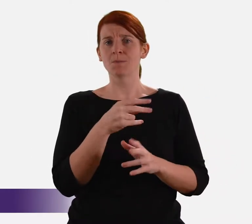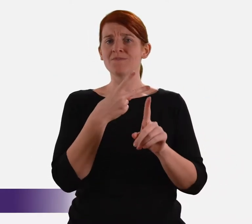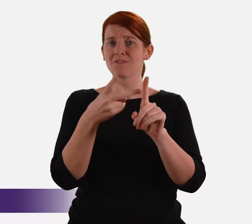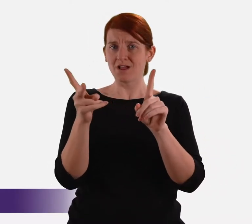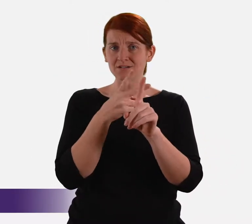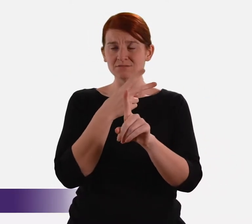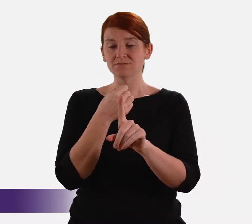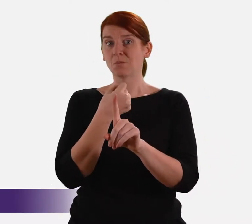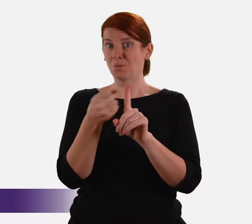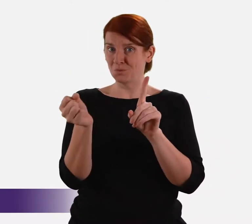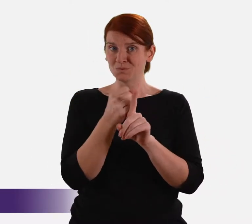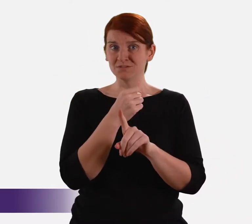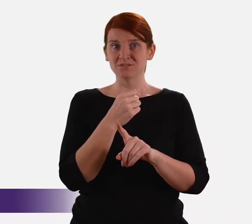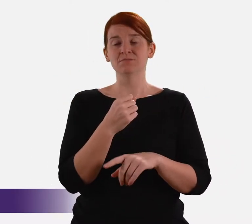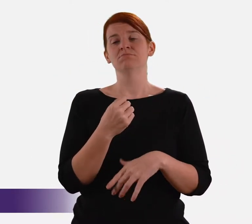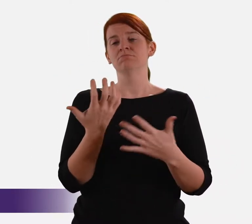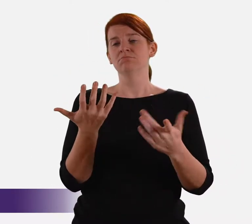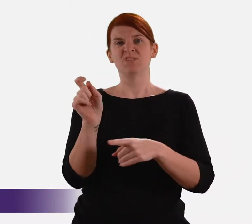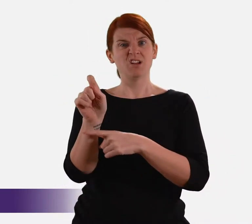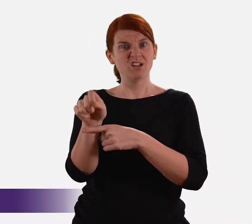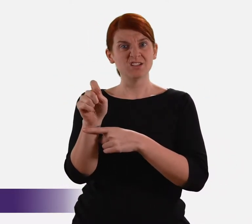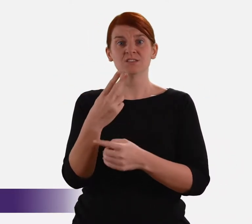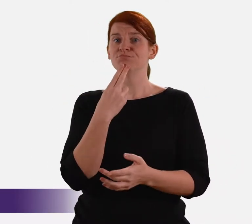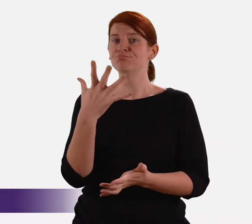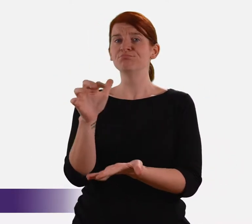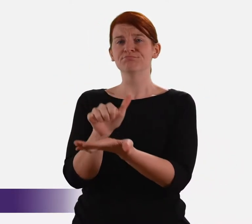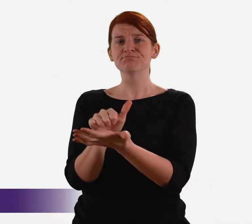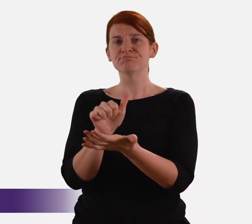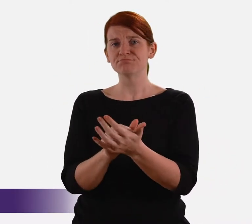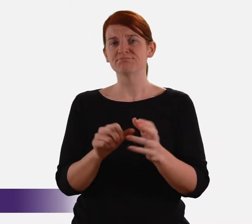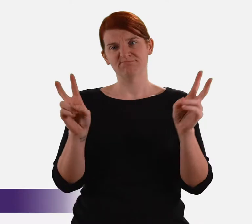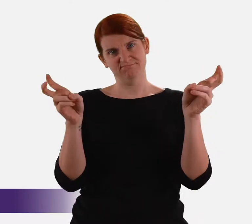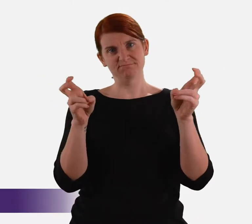from violence, abuse, neglect and exploitation”.